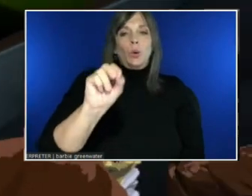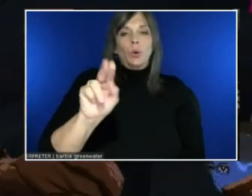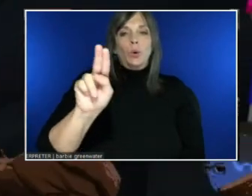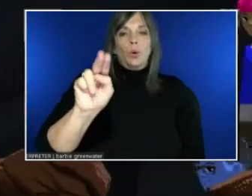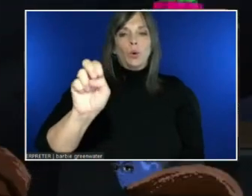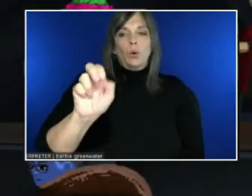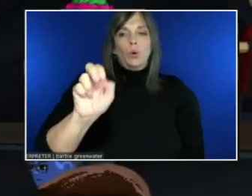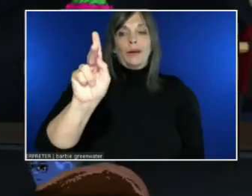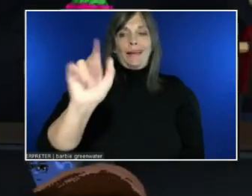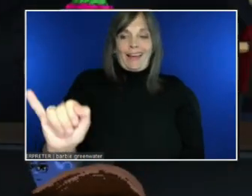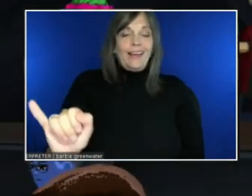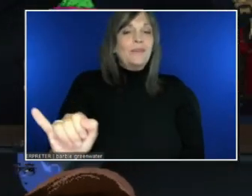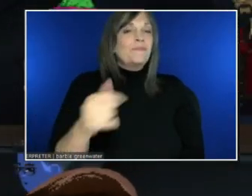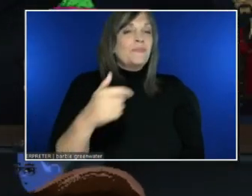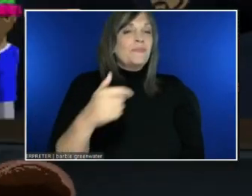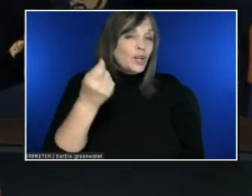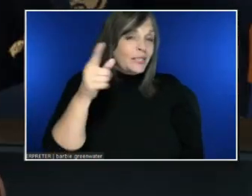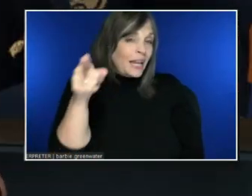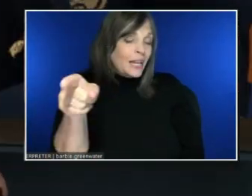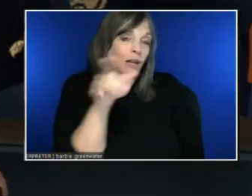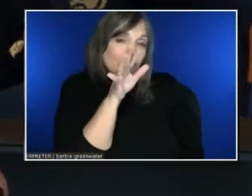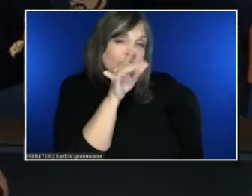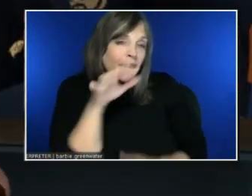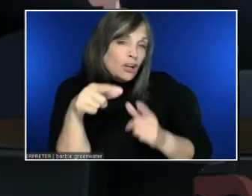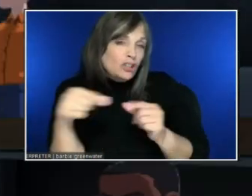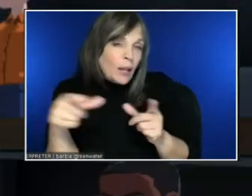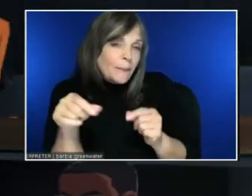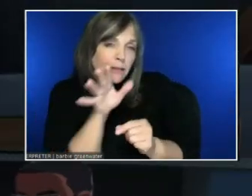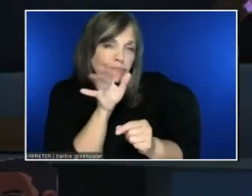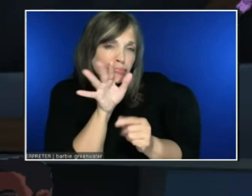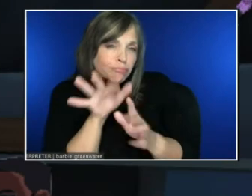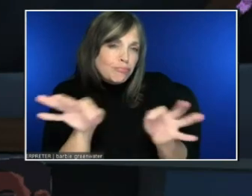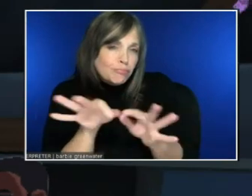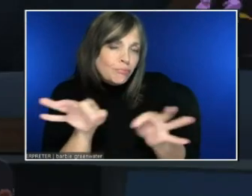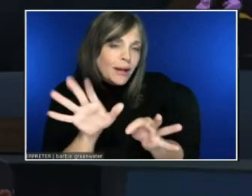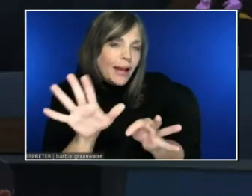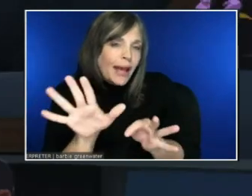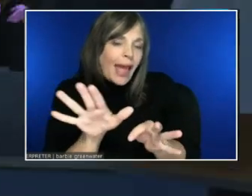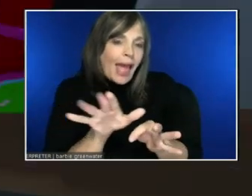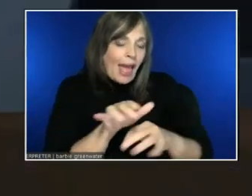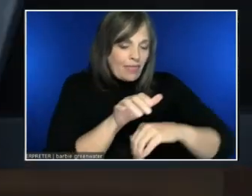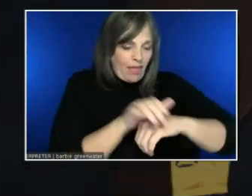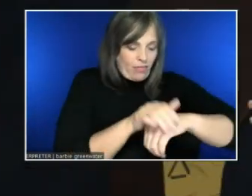Let me turn on Makoto.